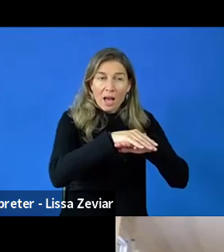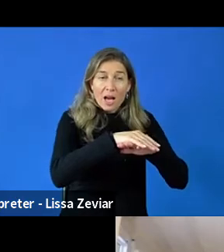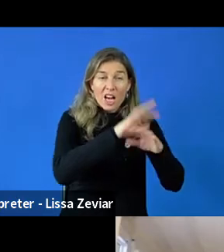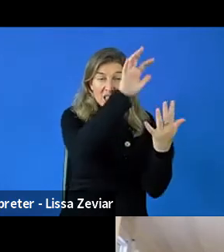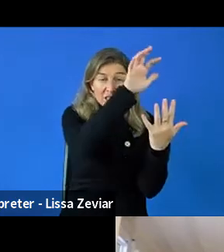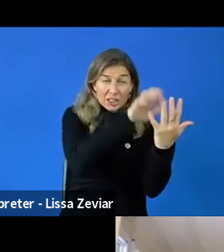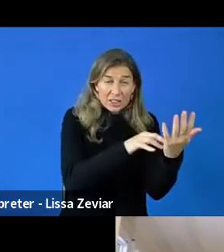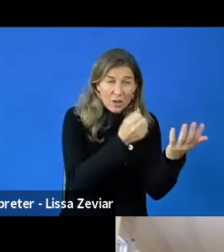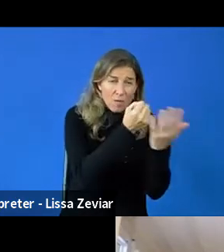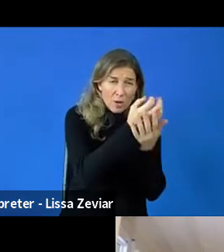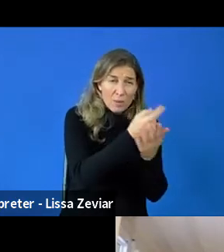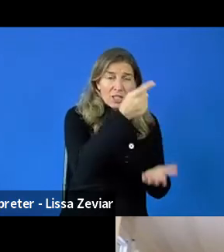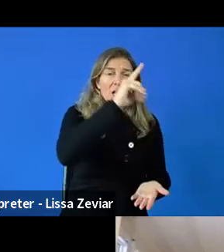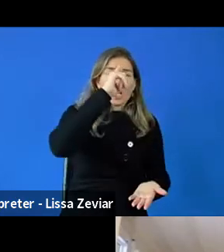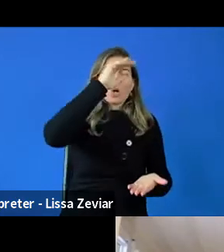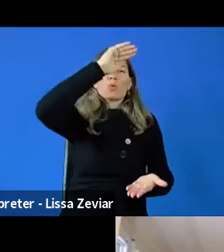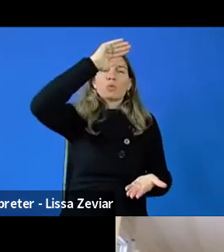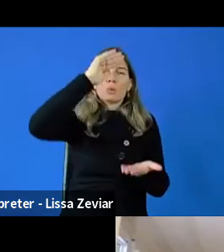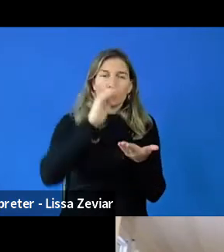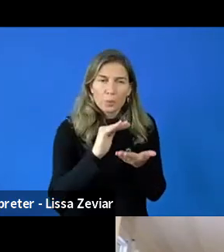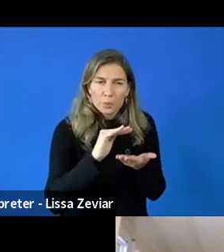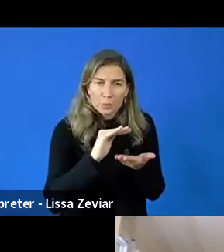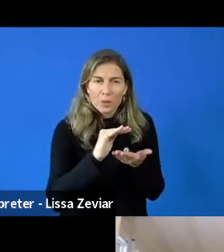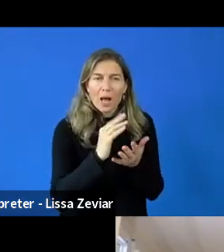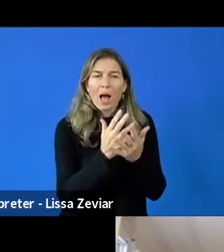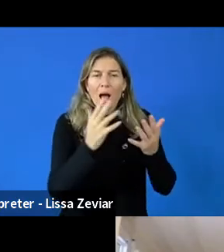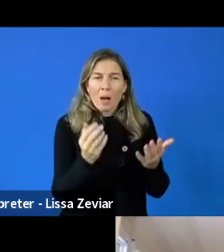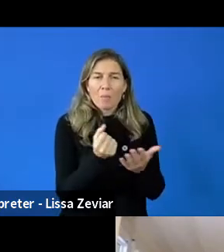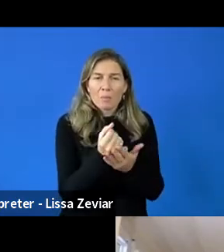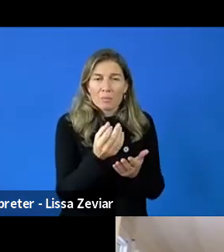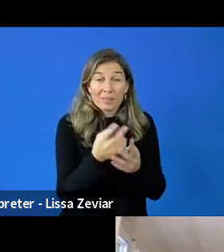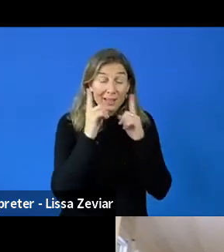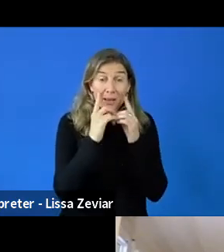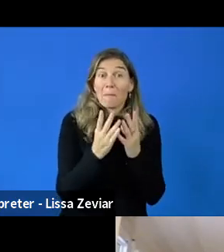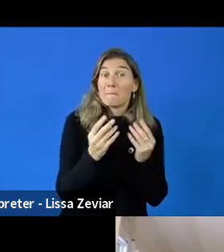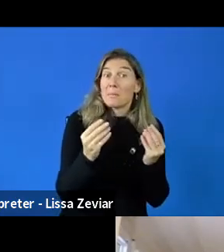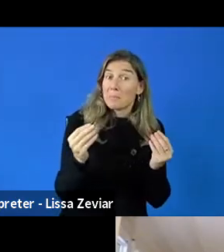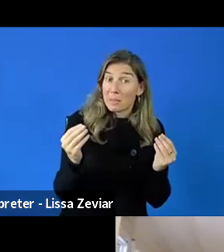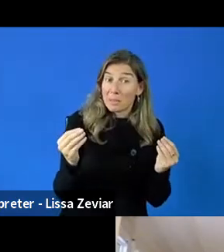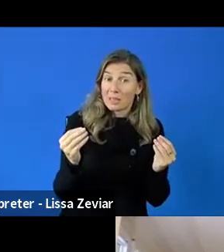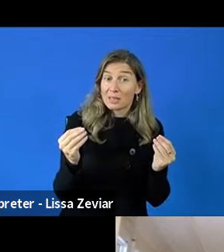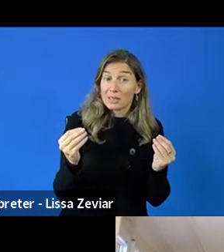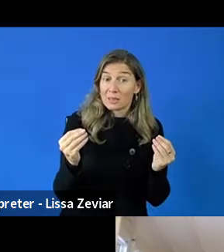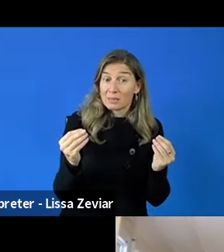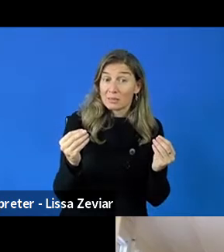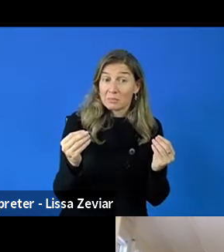the cognitive load of information. And I think there are many calls and I'd love to work with you